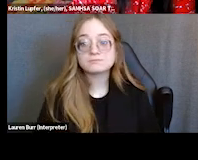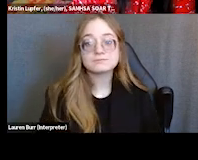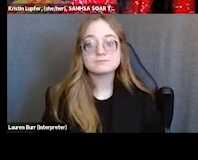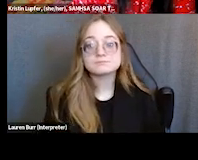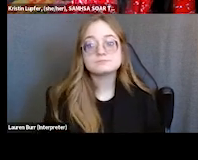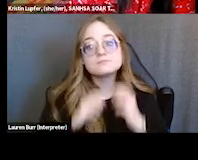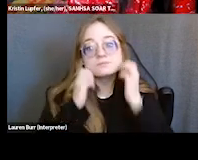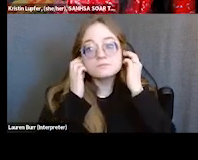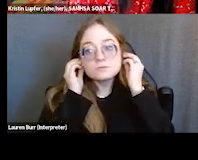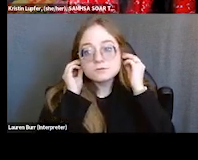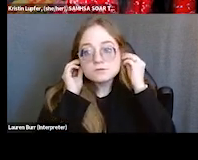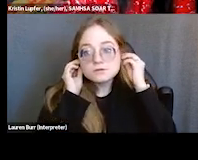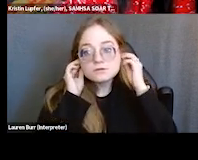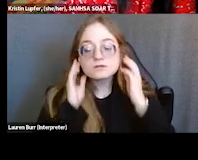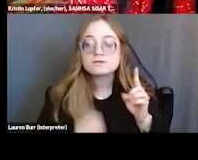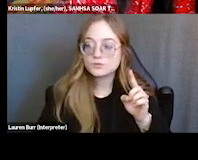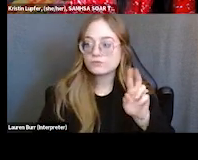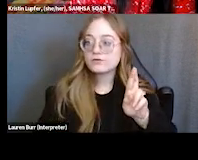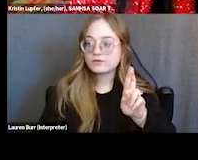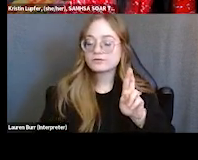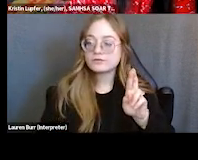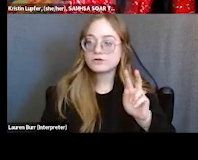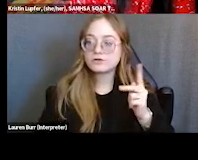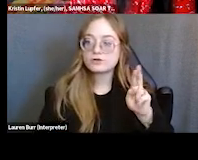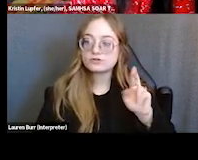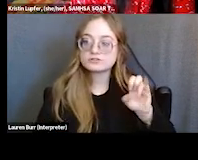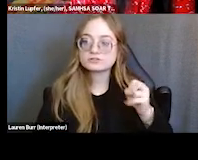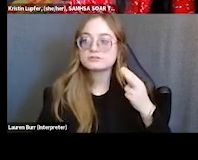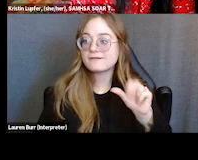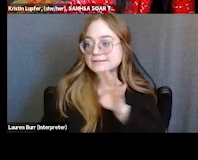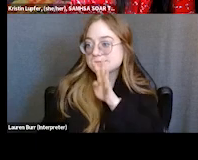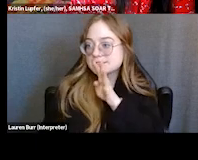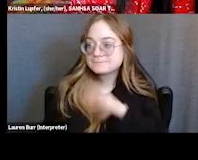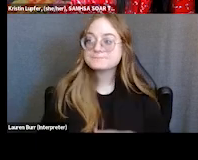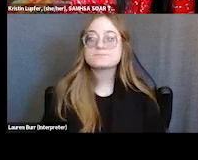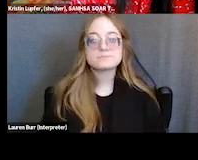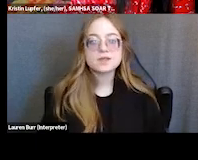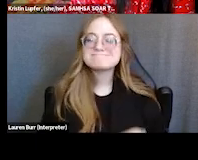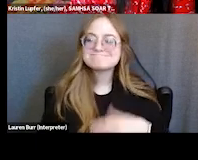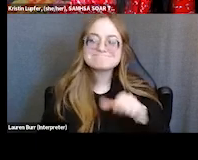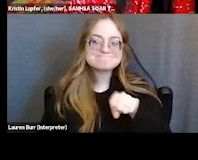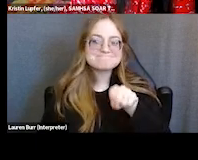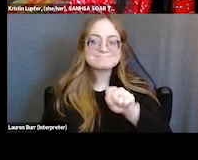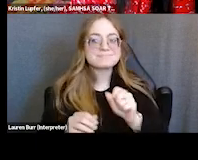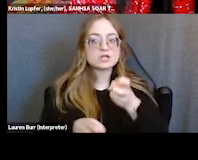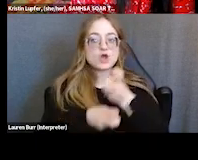Yeah, so I can take that one. So it's really hard to compare clearly between both